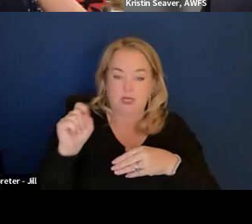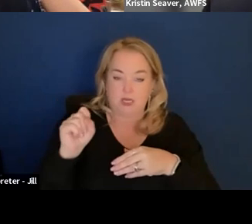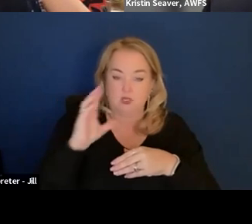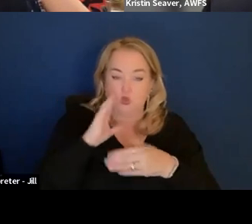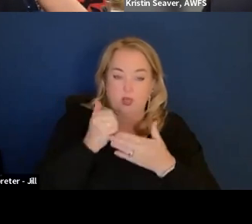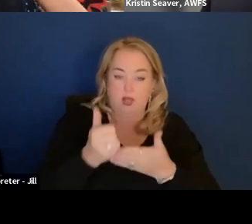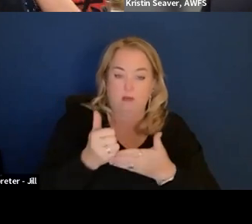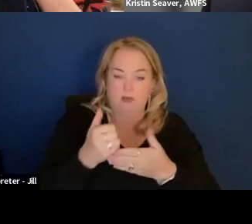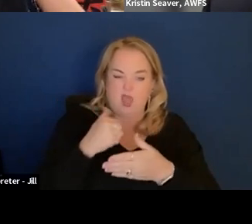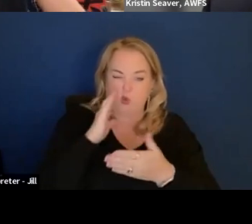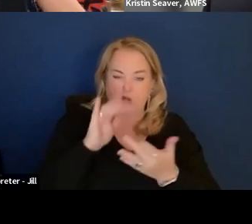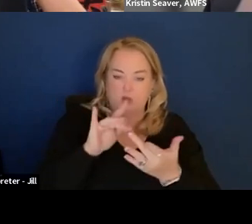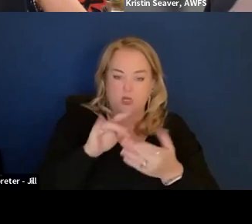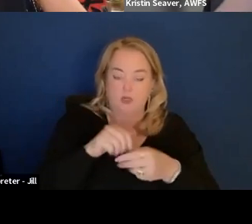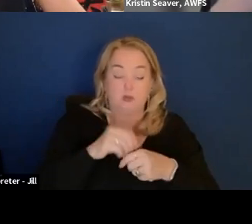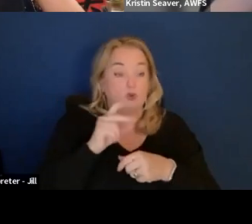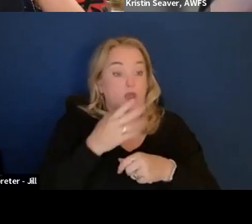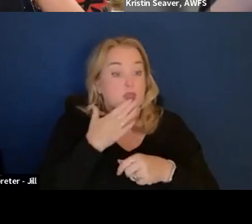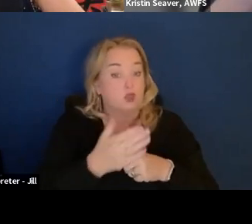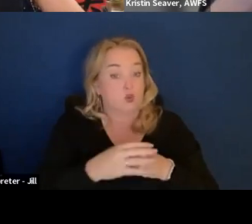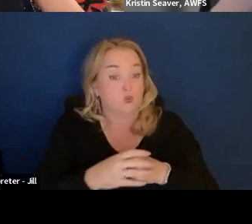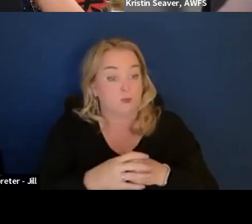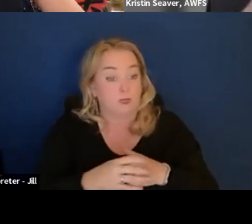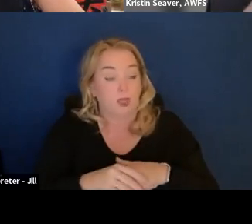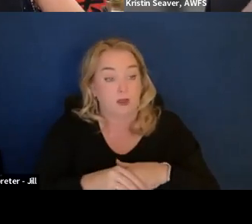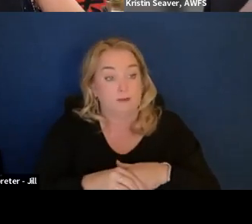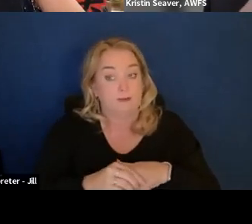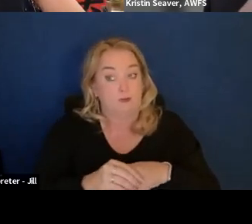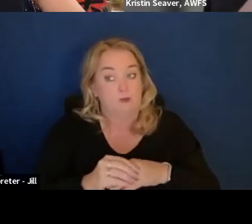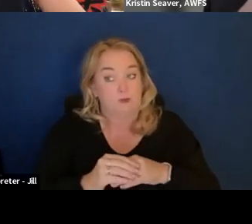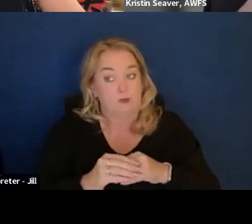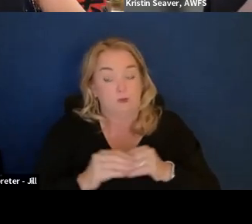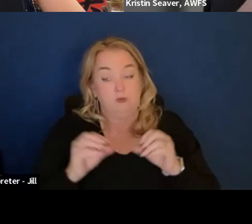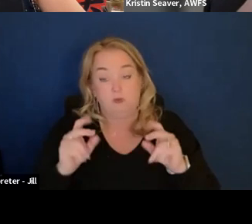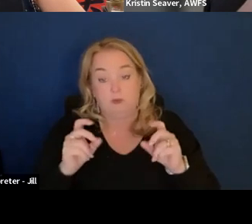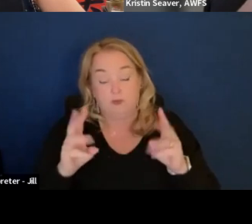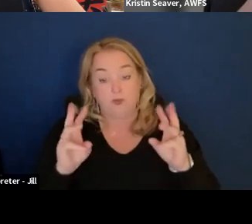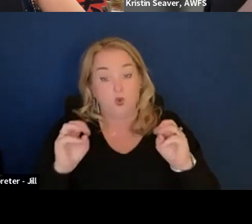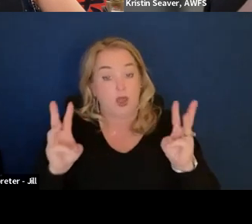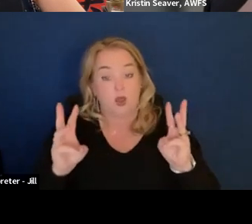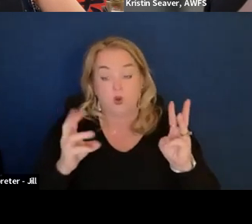Thank you. I think I may have run out.